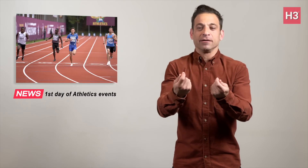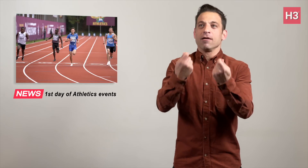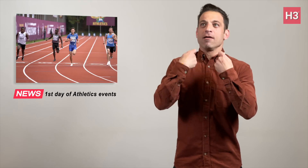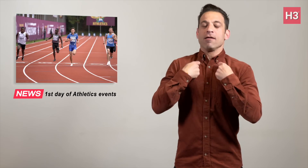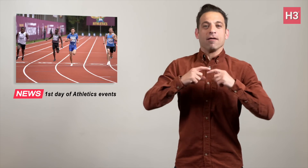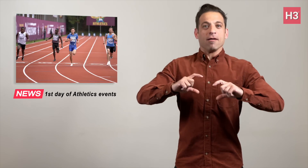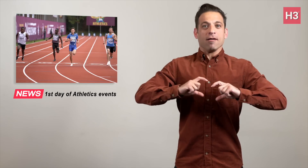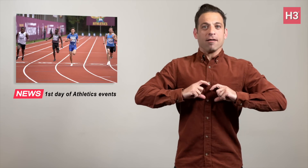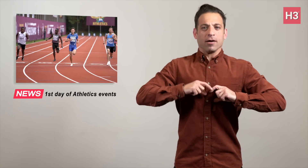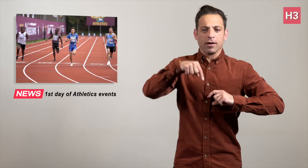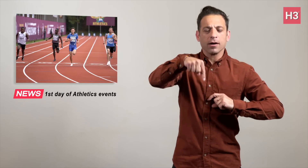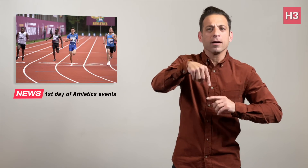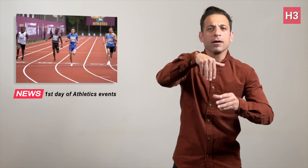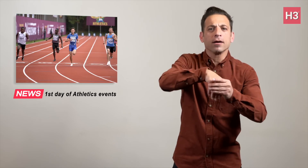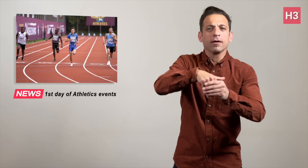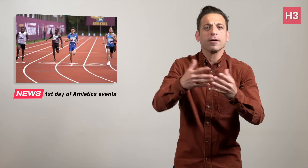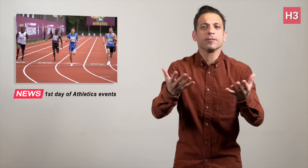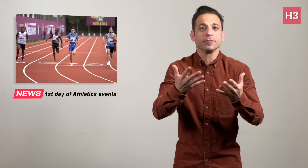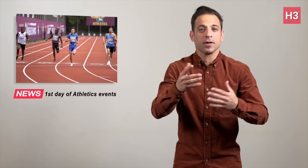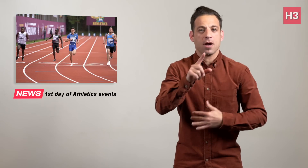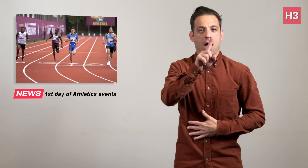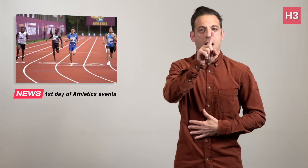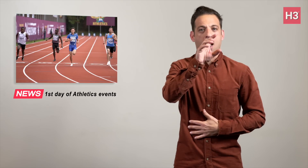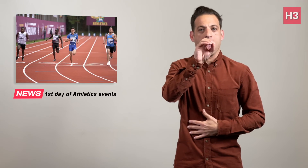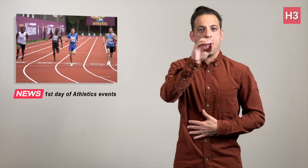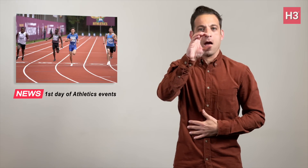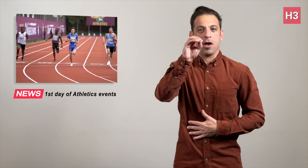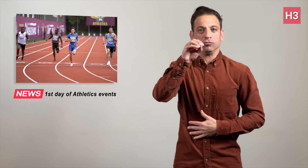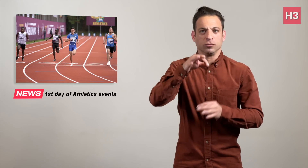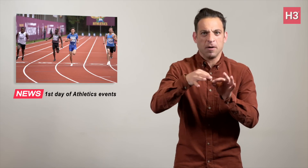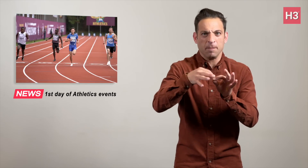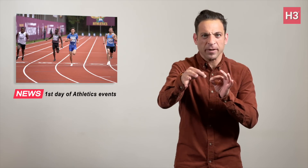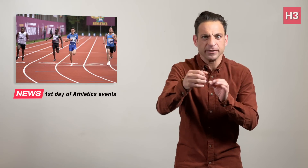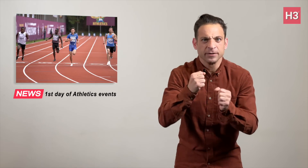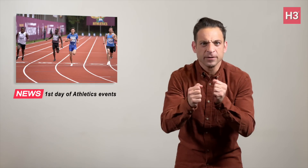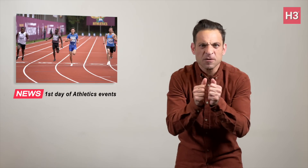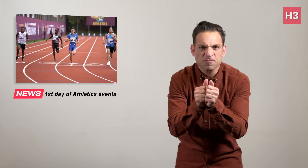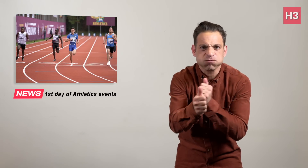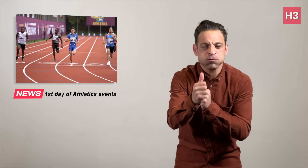to watching these athletics events happening today in